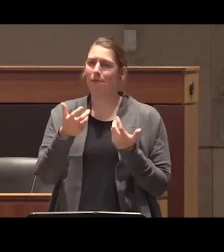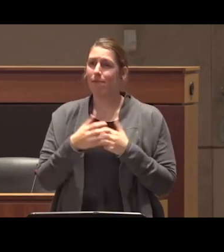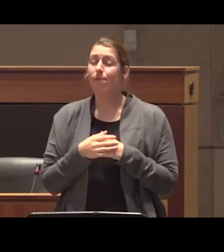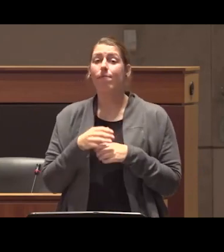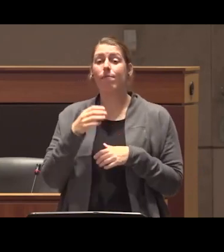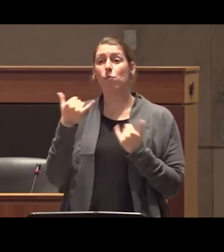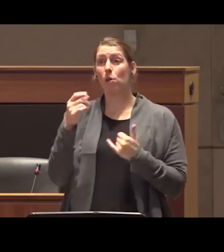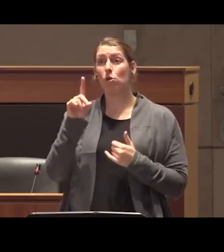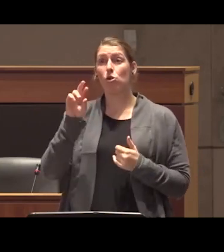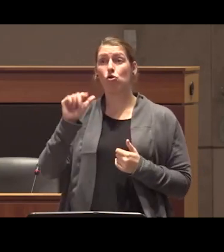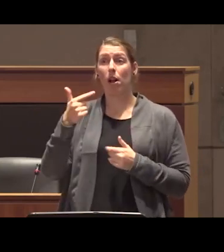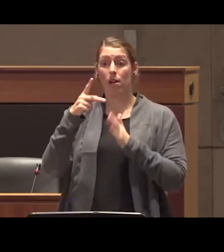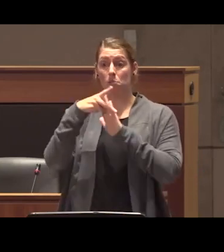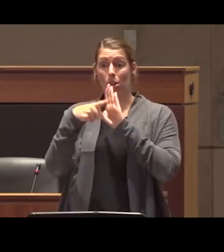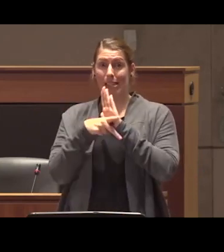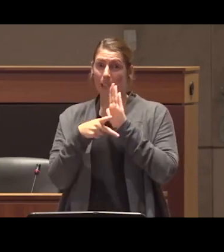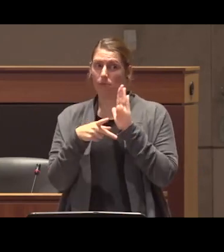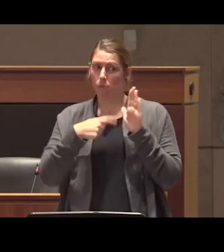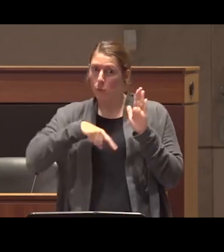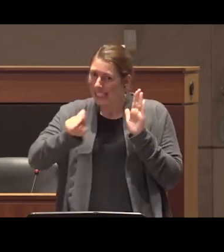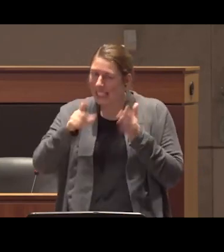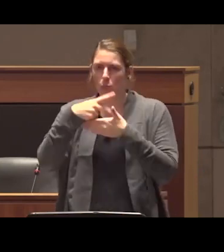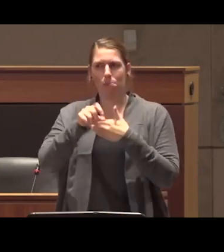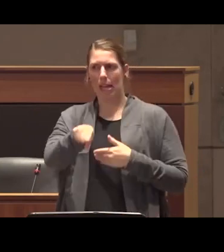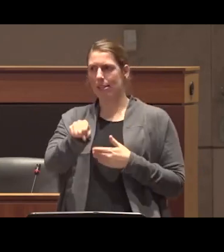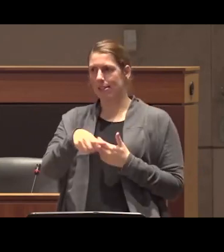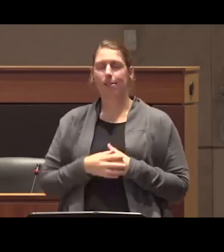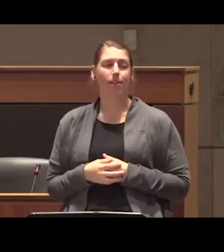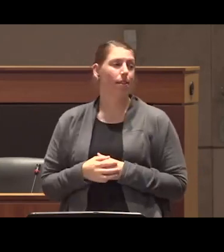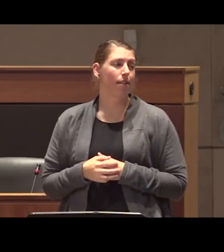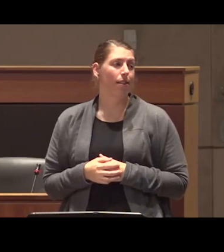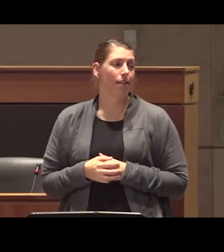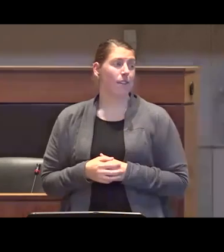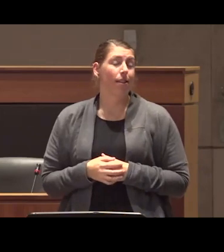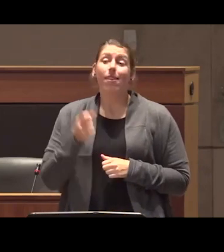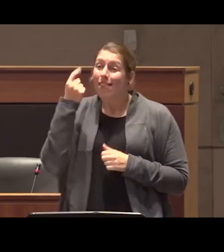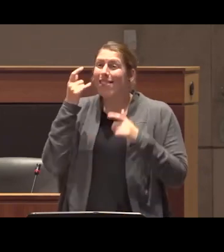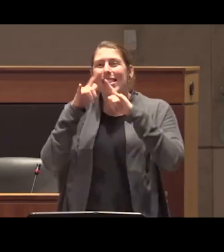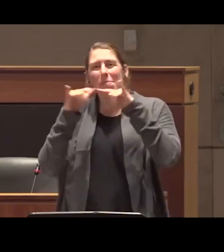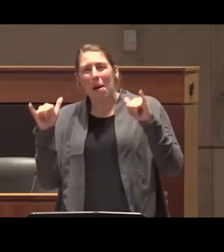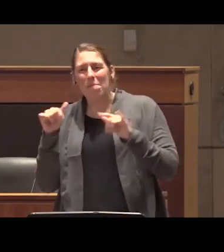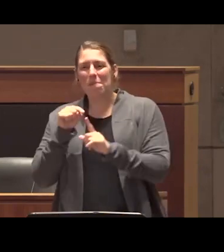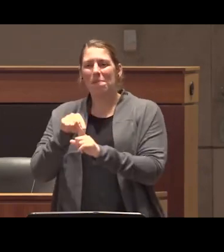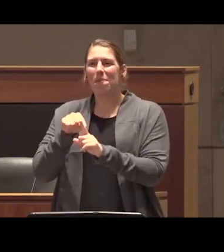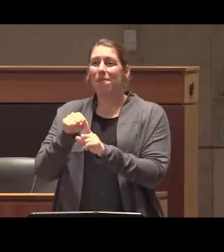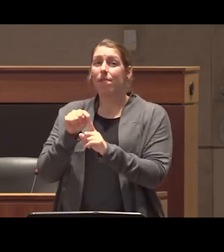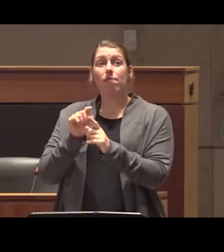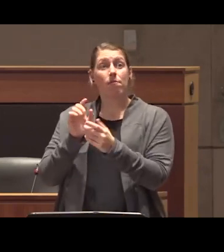policy environment are needed that being said they are kind of mid-level interventions for a problem